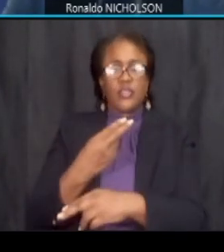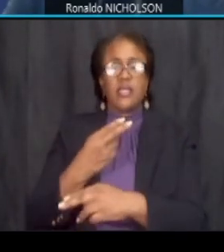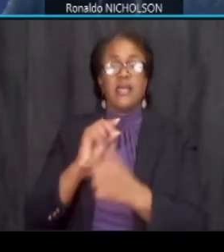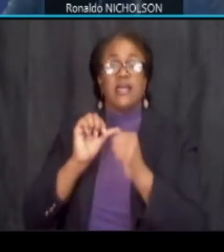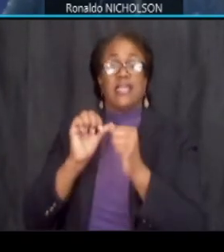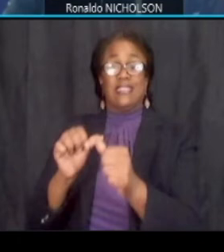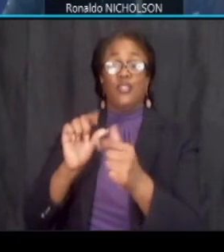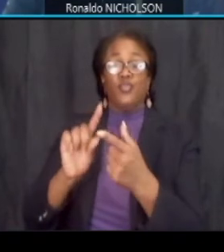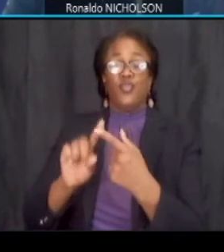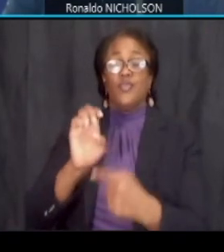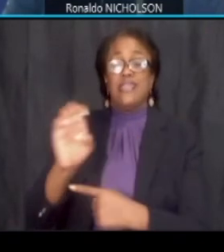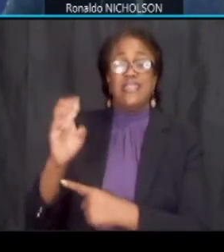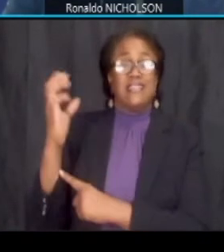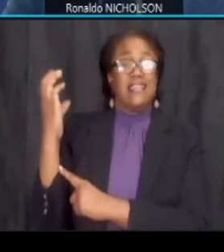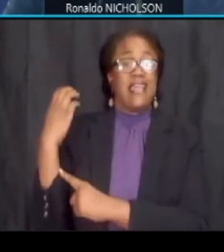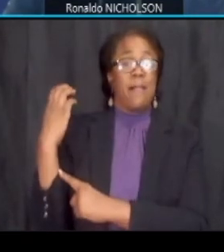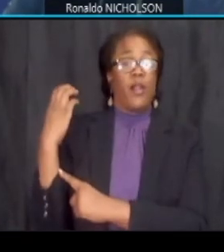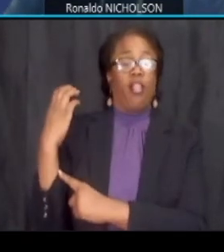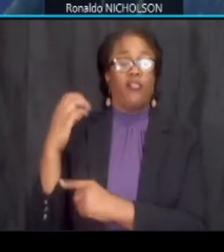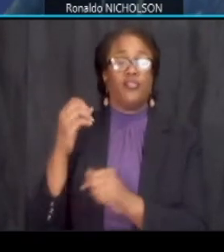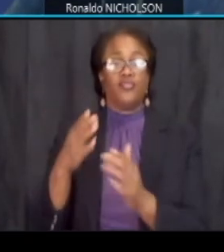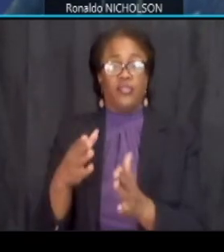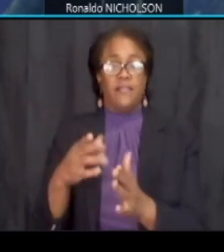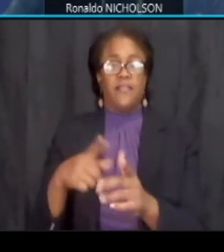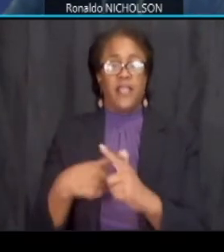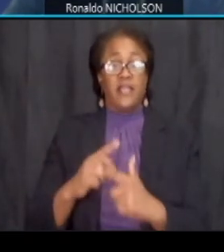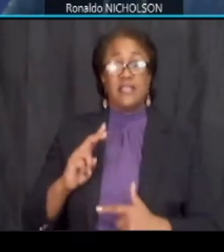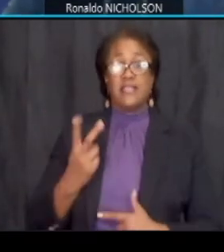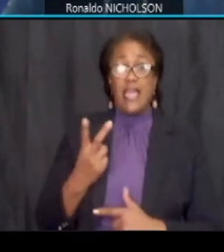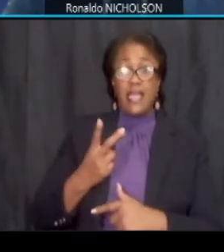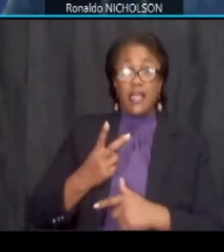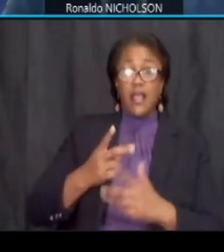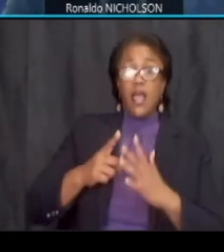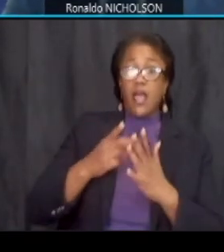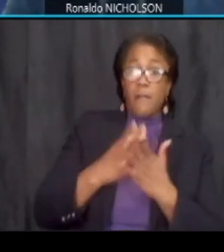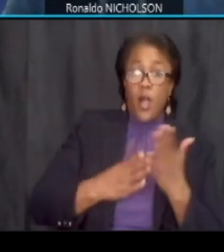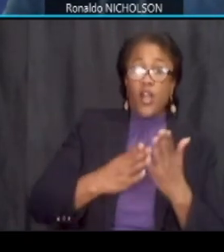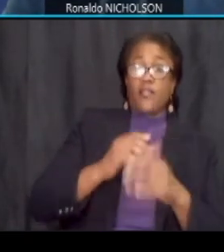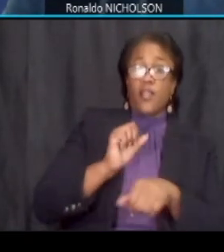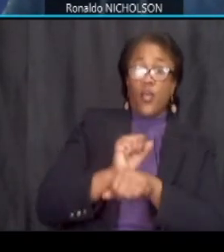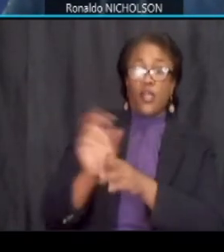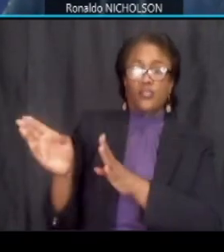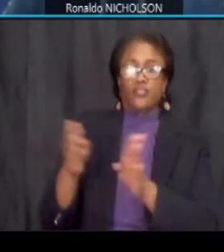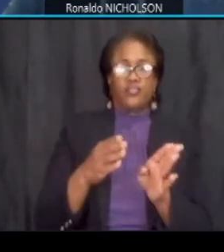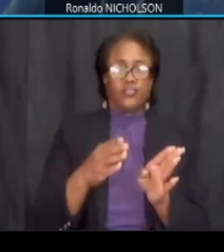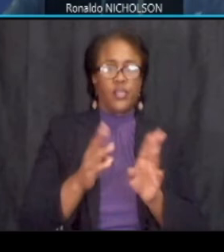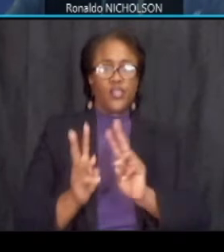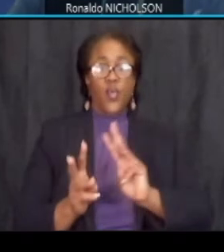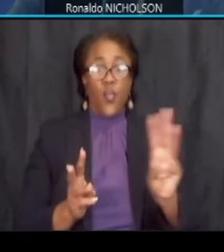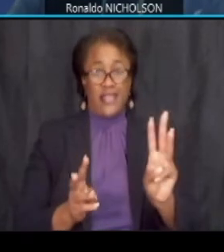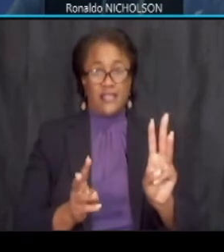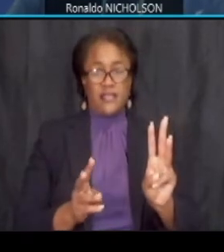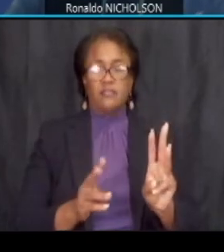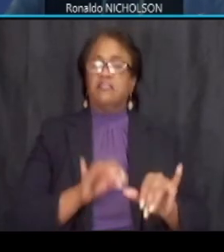the second phase will switch to the westbound area where similar activities will occur